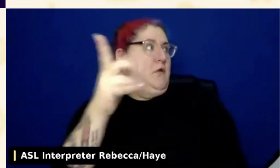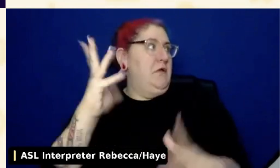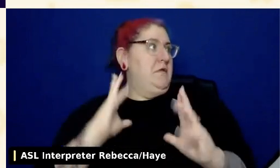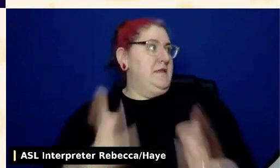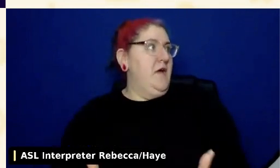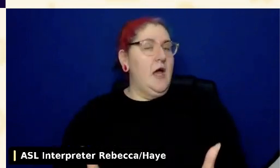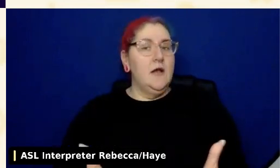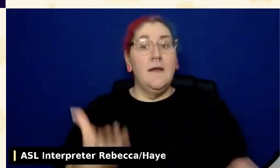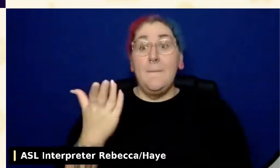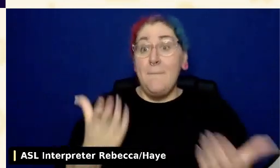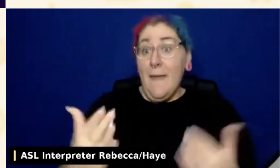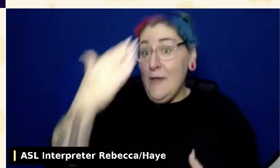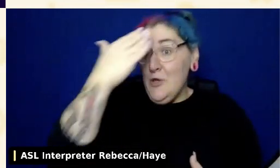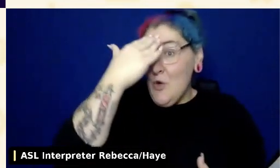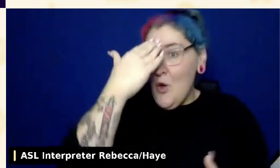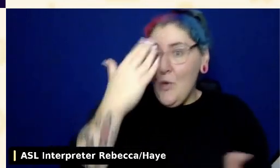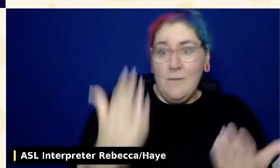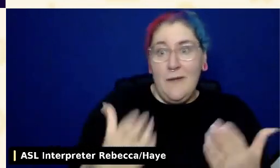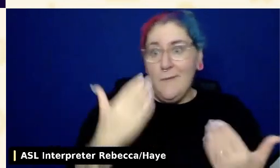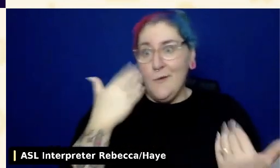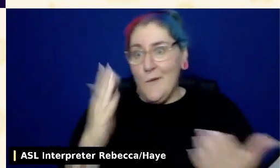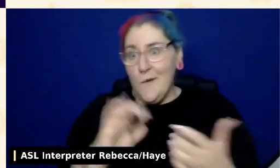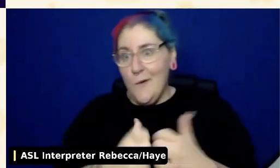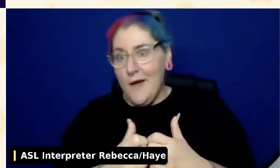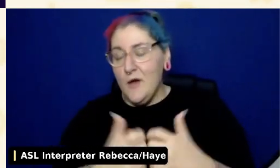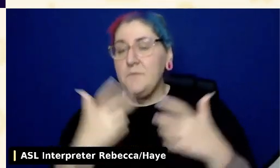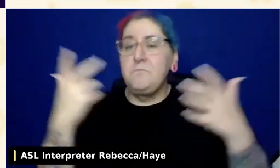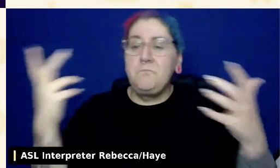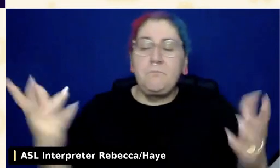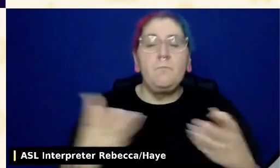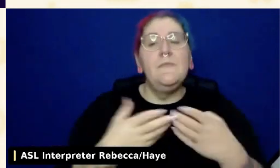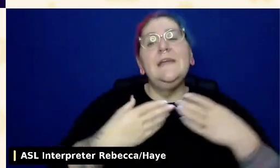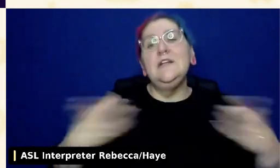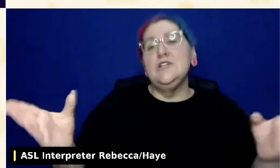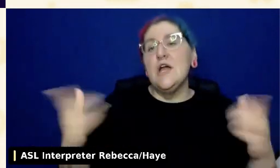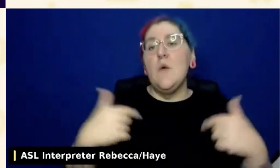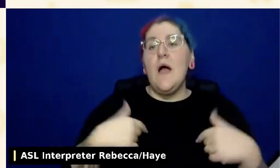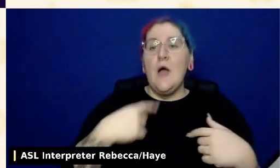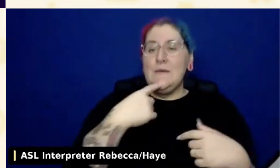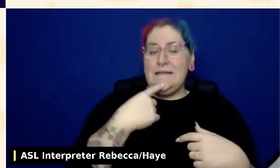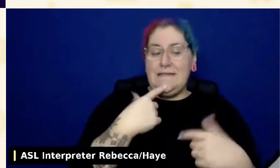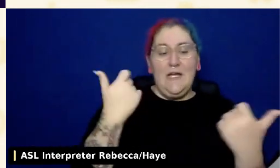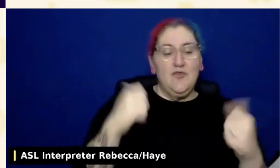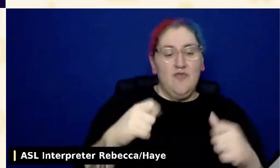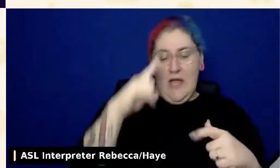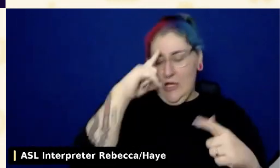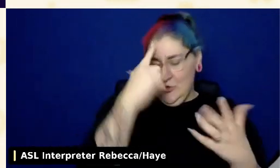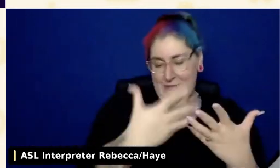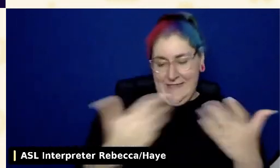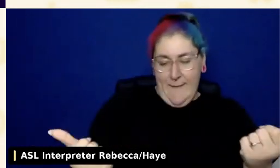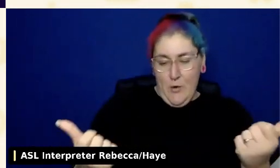I would say in general, really trying to separate what you need